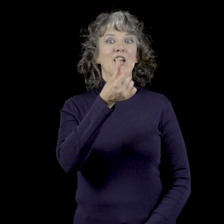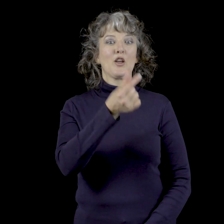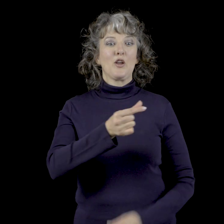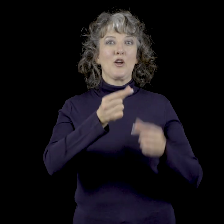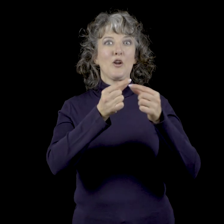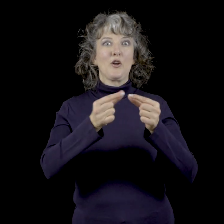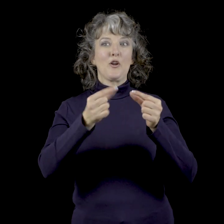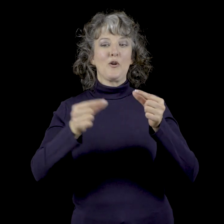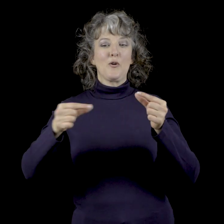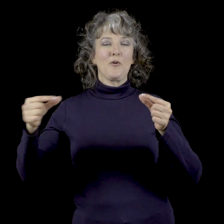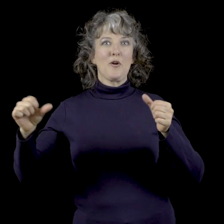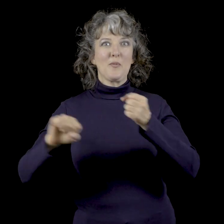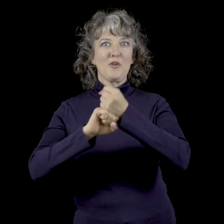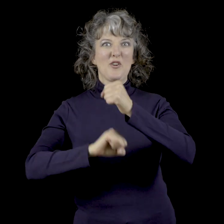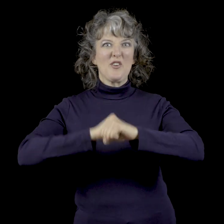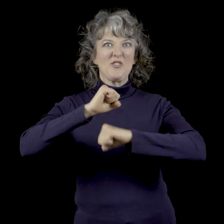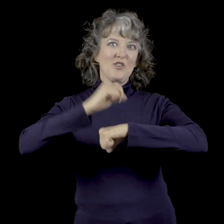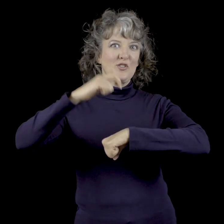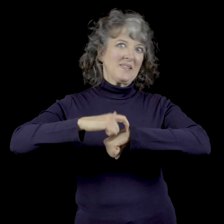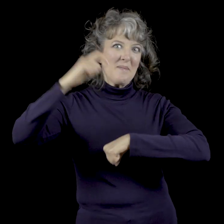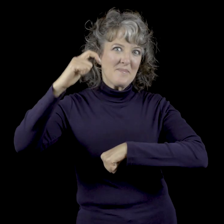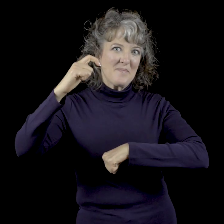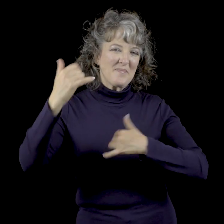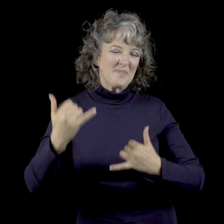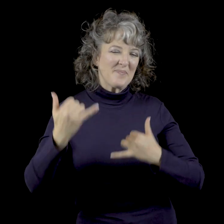Syntax structure time!